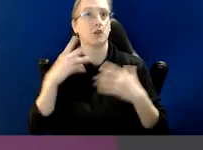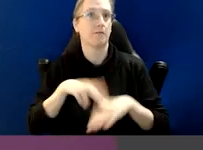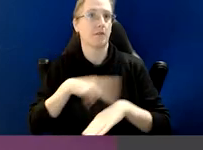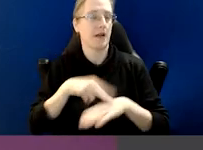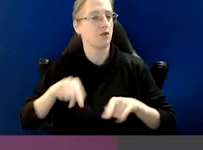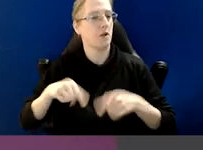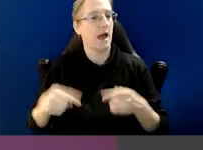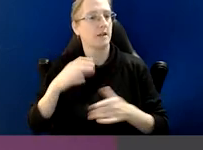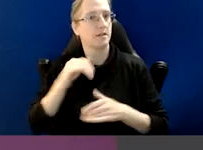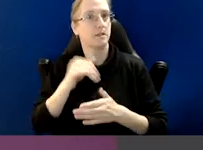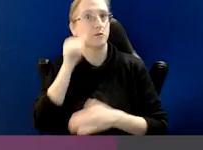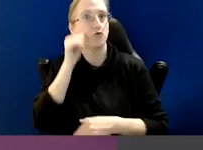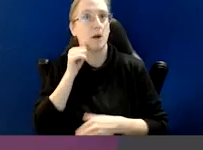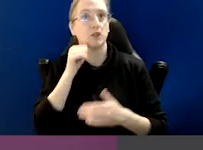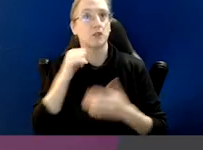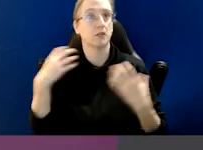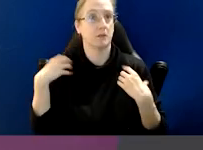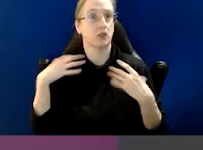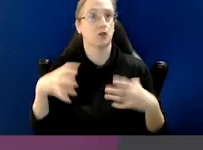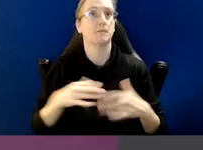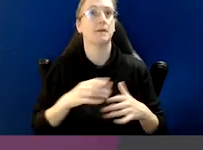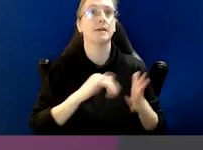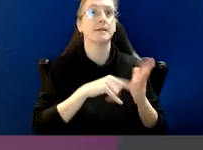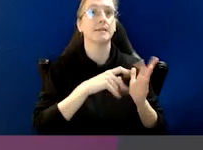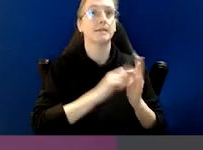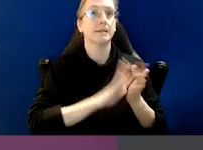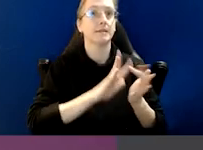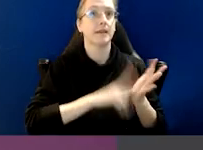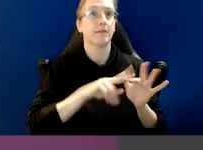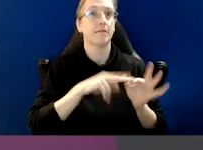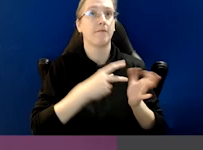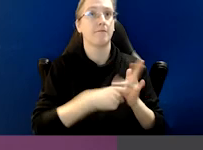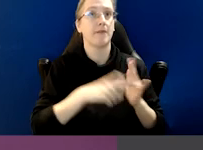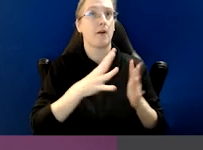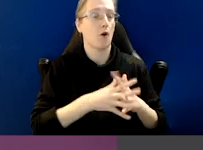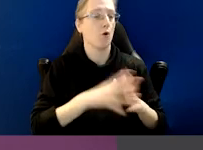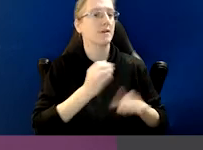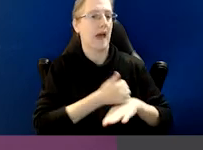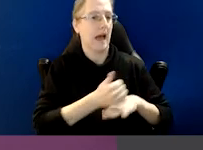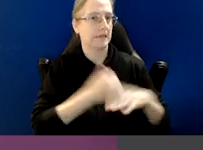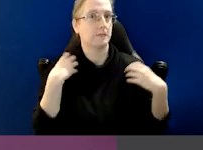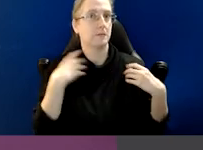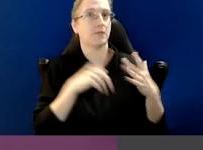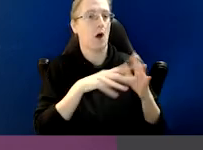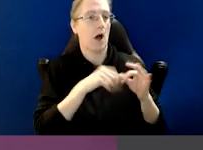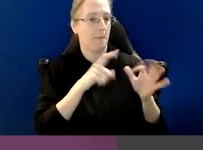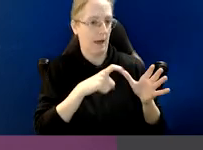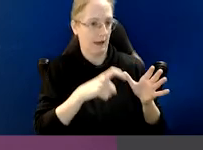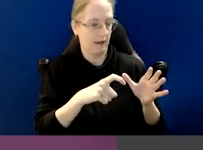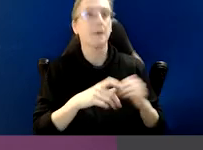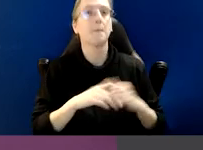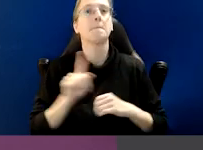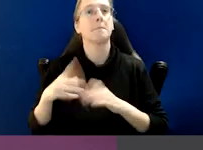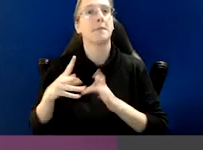of the National Anti-Corruption Commission, acting Commissioner Stephen Farrow, who's our acting Commissioner at IBAC currently,